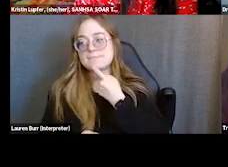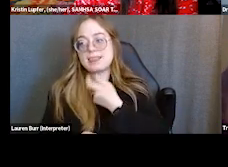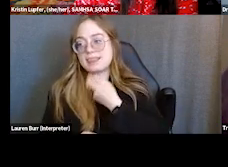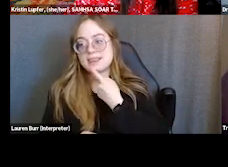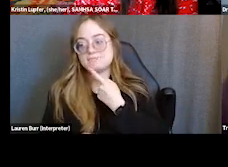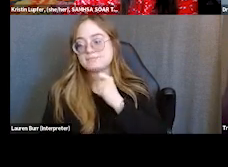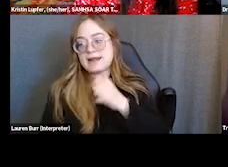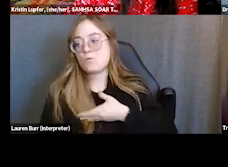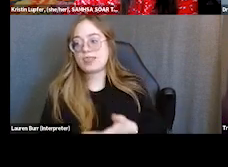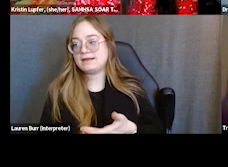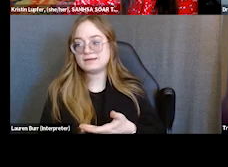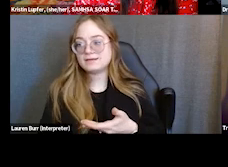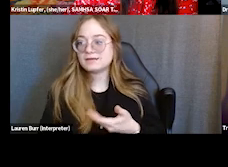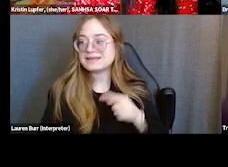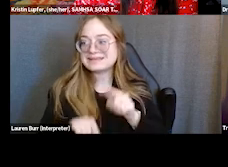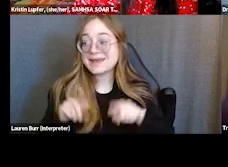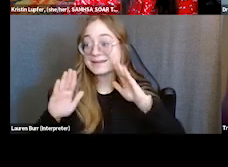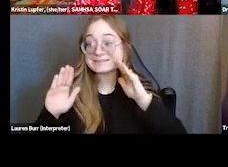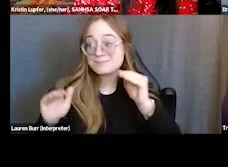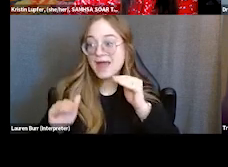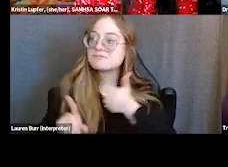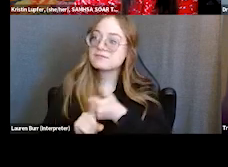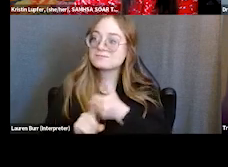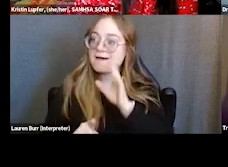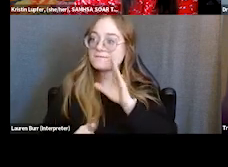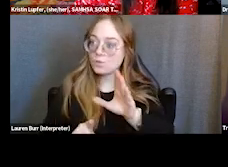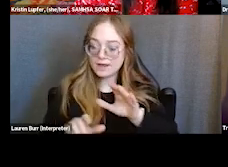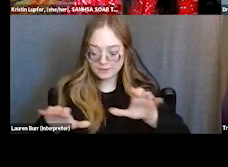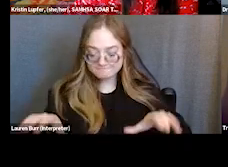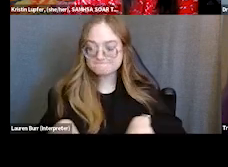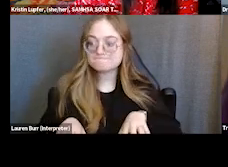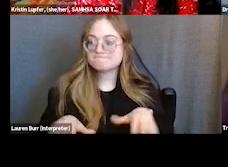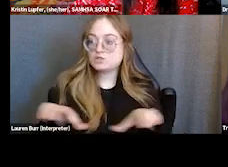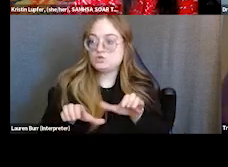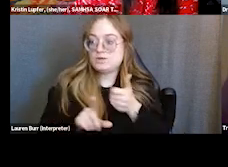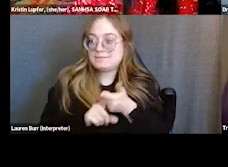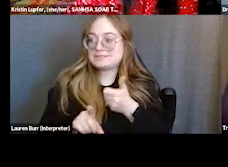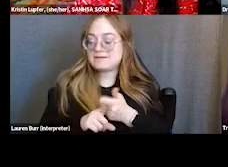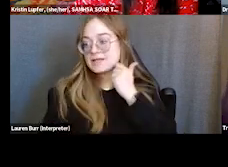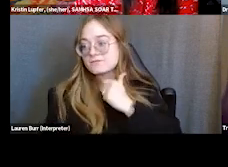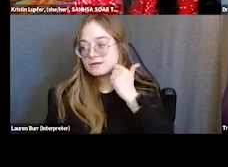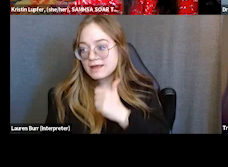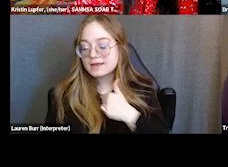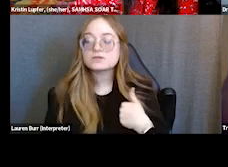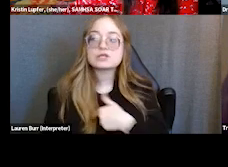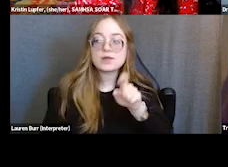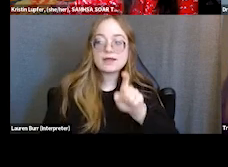you know, be expected to take it on their own every day." So we kind of try to work with the tools that we have.